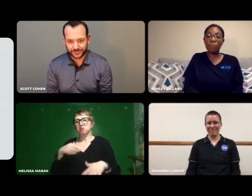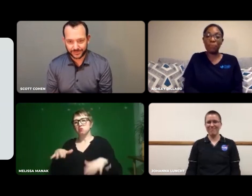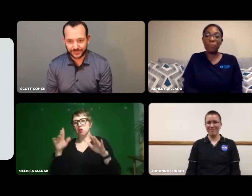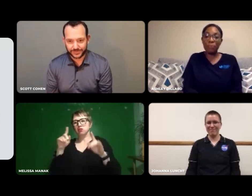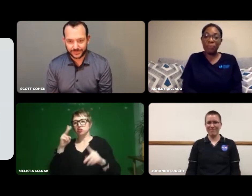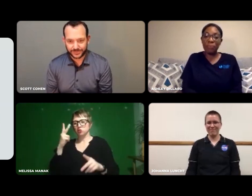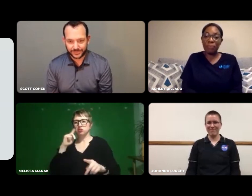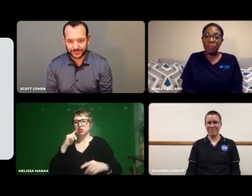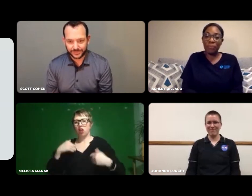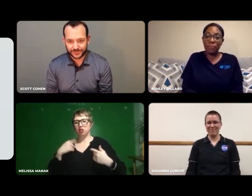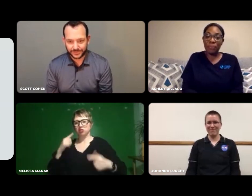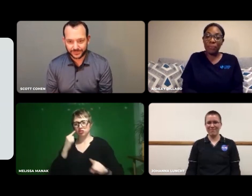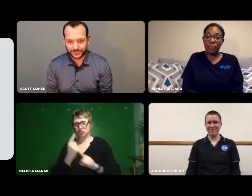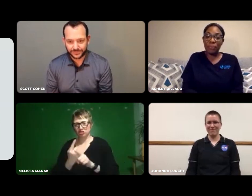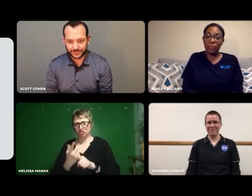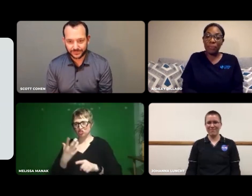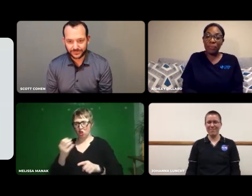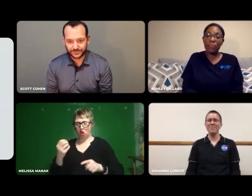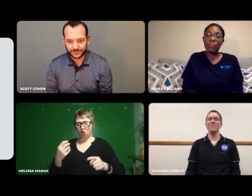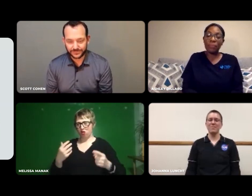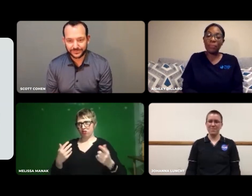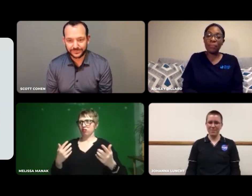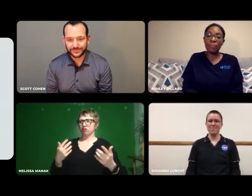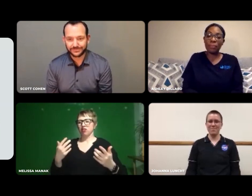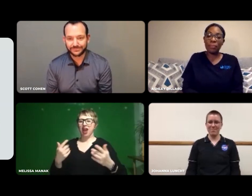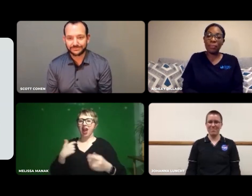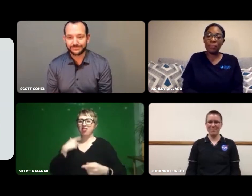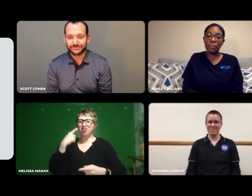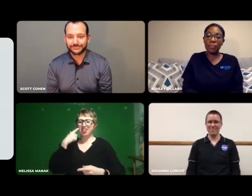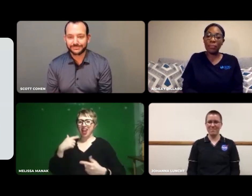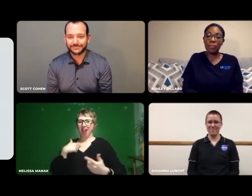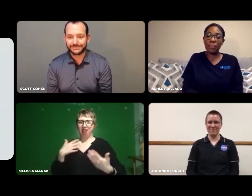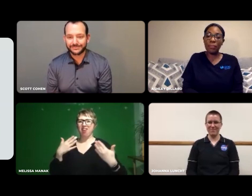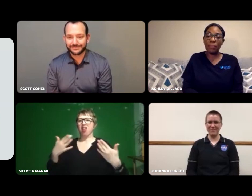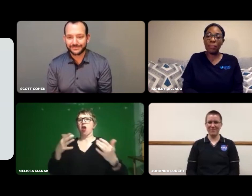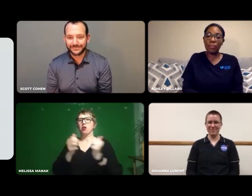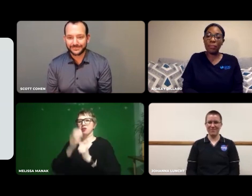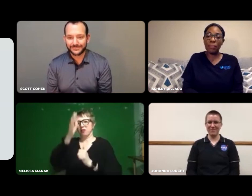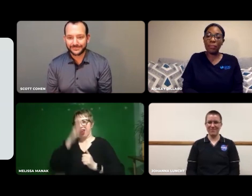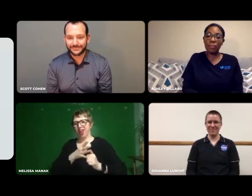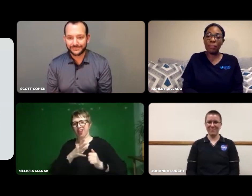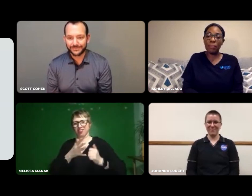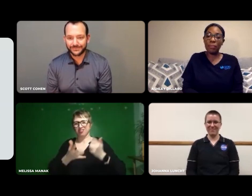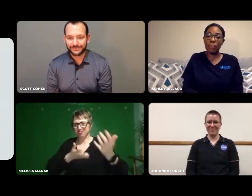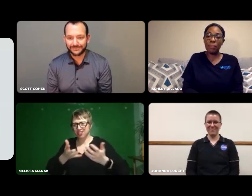But I grew up with two sisters, and I still get along with men.